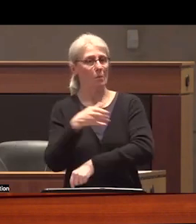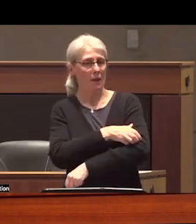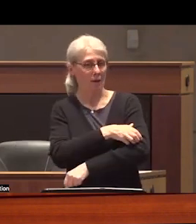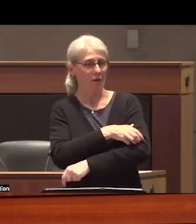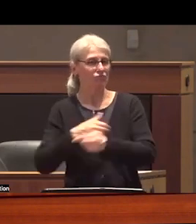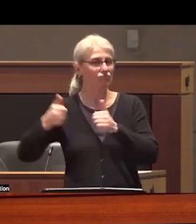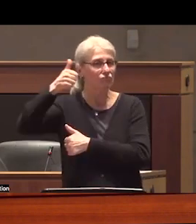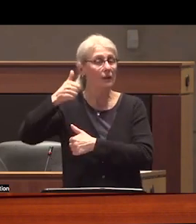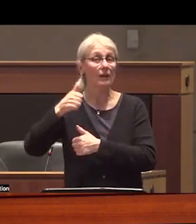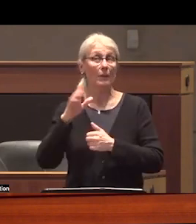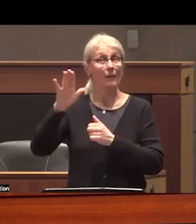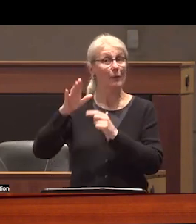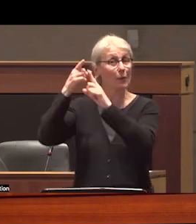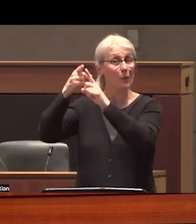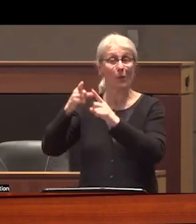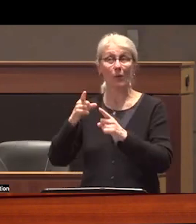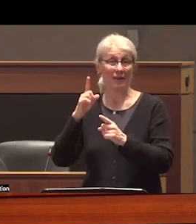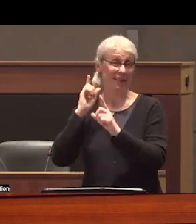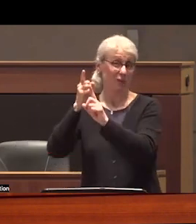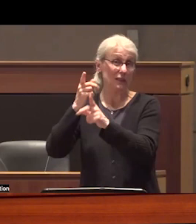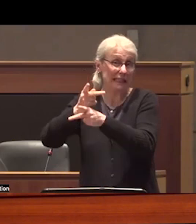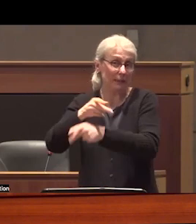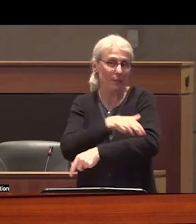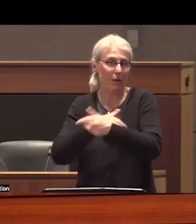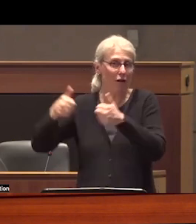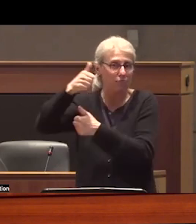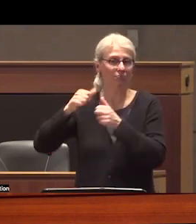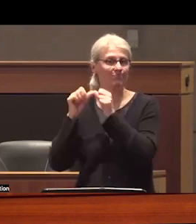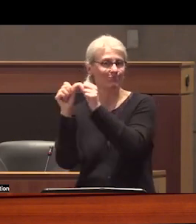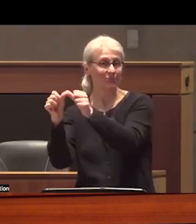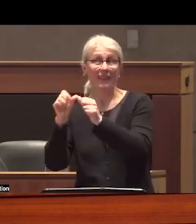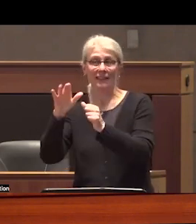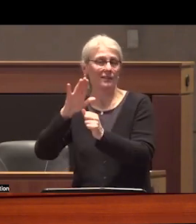the powerful Remains the primary motivation for every policy decision at every level of